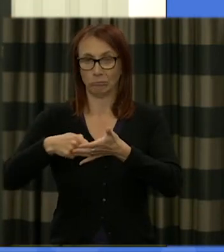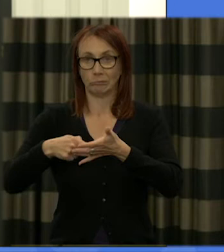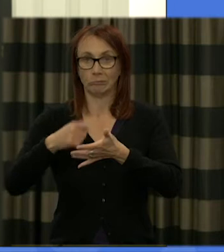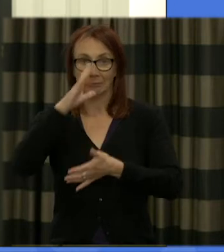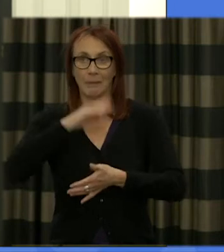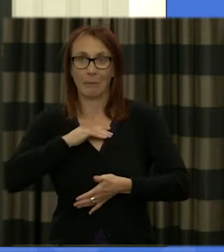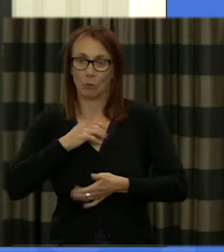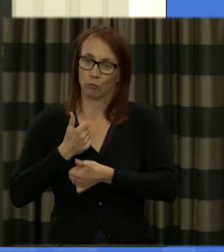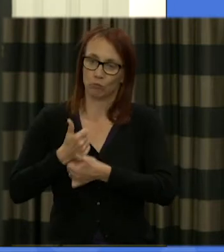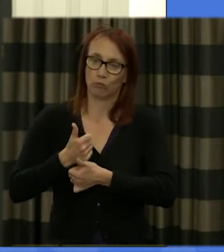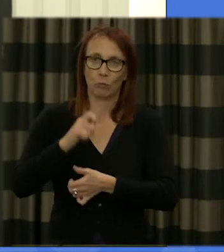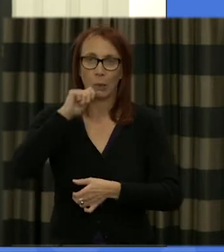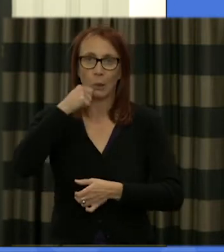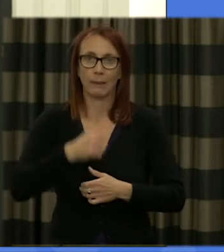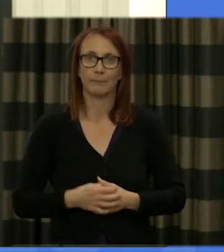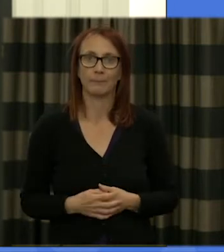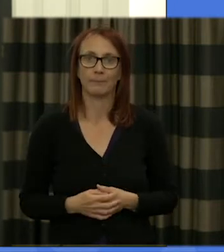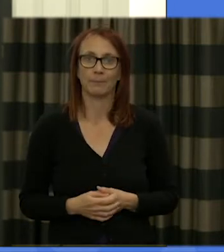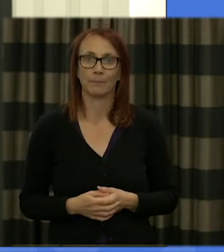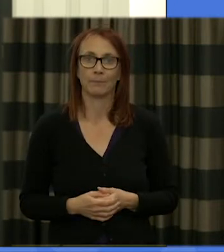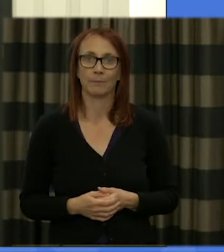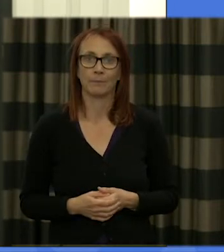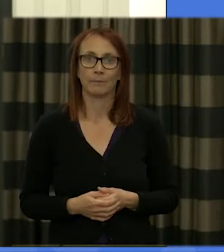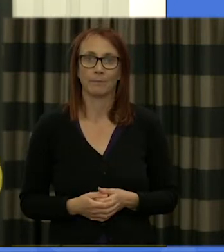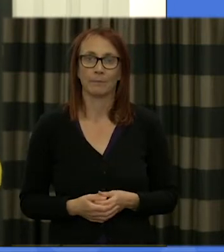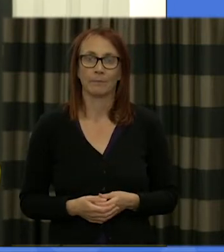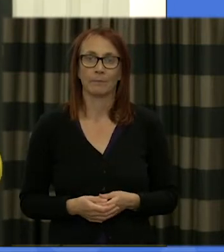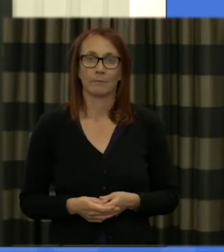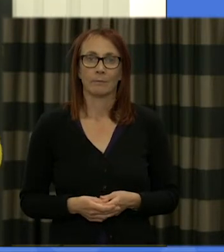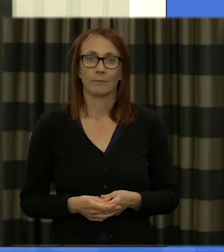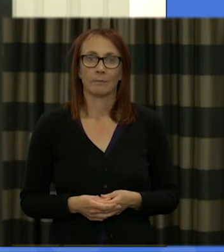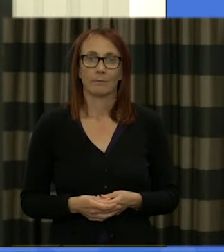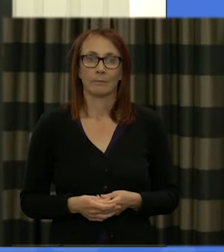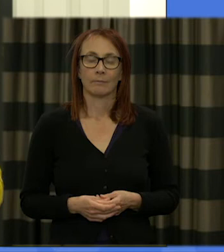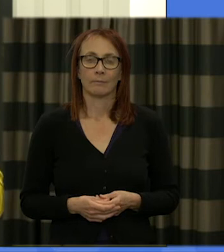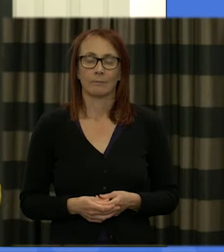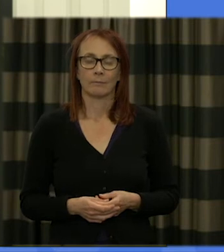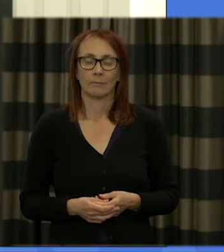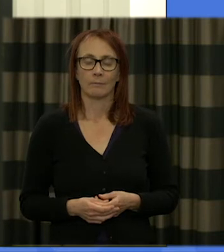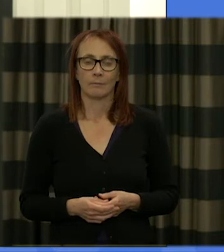we'll support you through it so also kind of connected to that this weekend